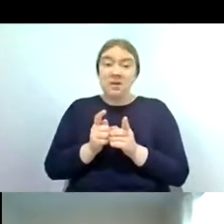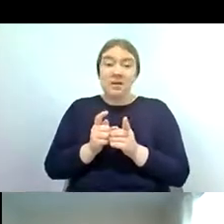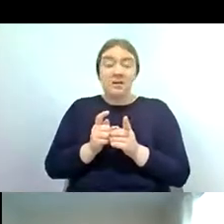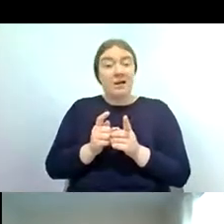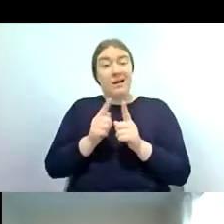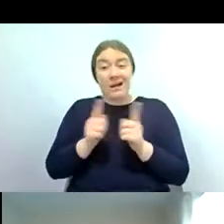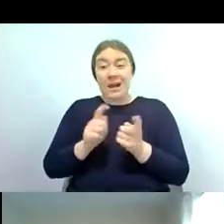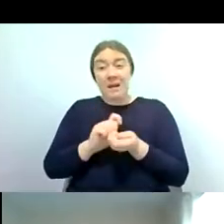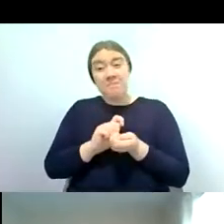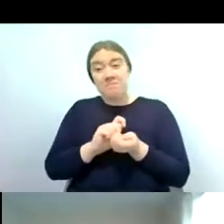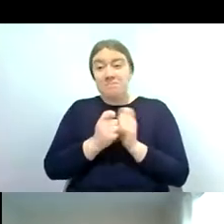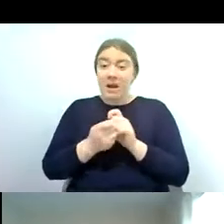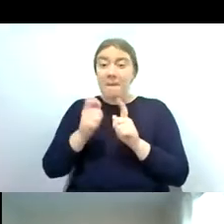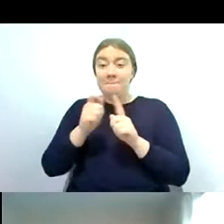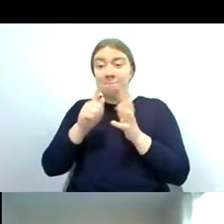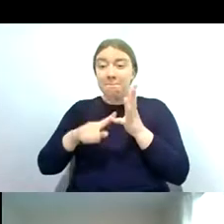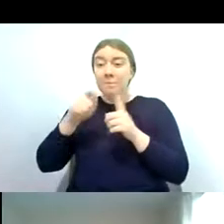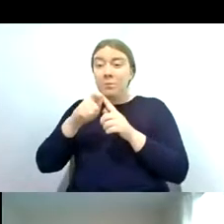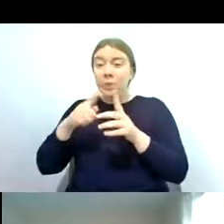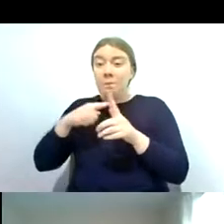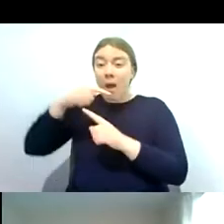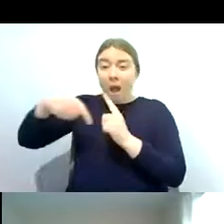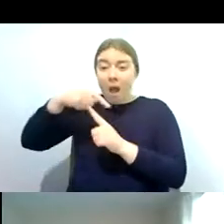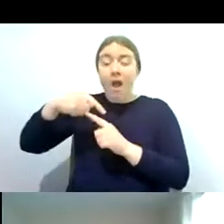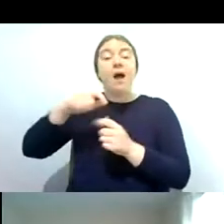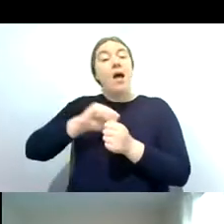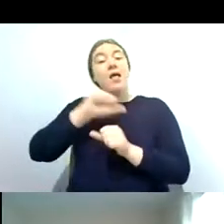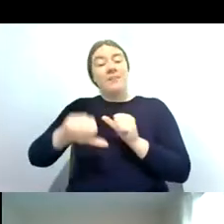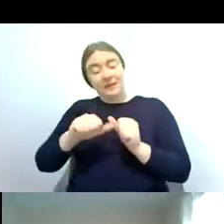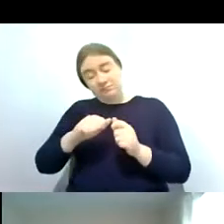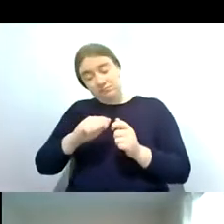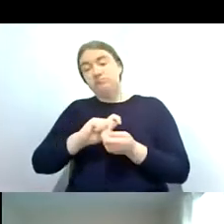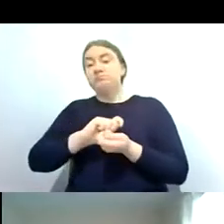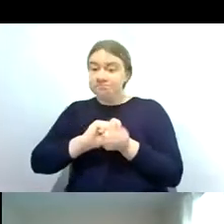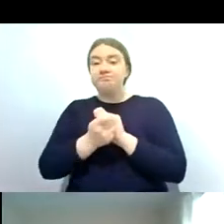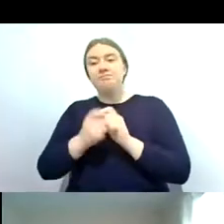pupate and turn into pupa and and then after a short while these pupa emerge into adults